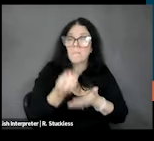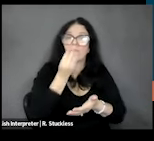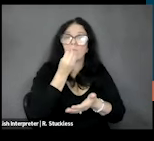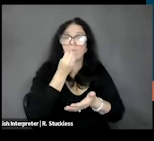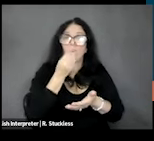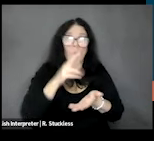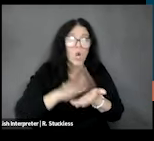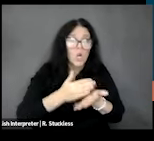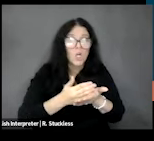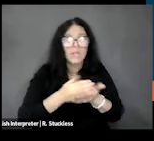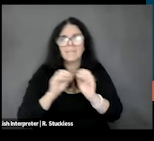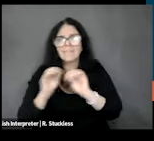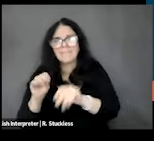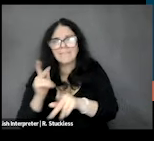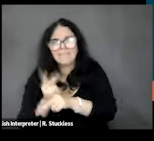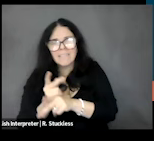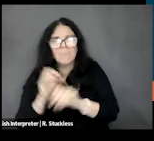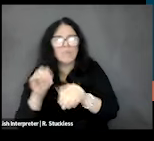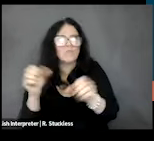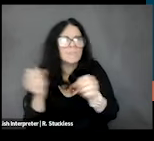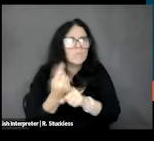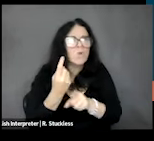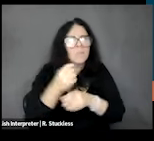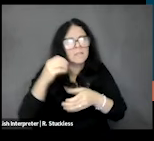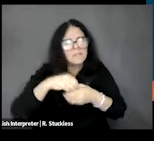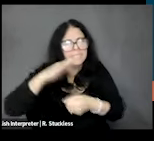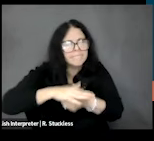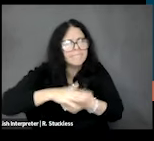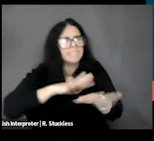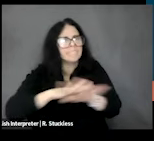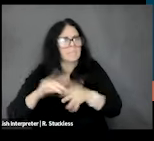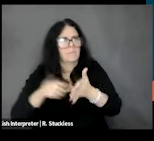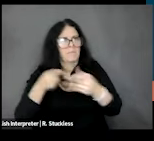and storing food. Aside from the economic issues, the rest of these are not really considered in